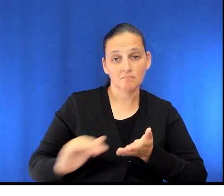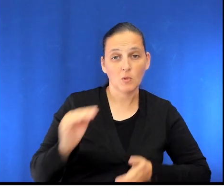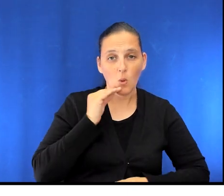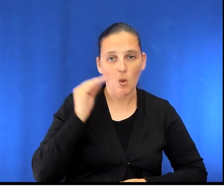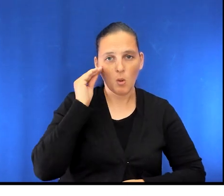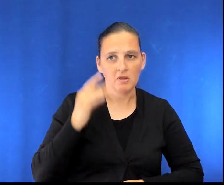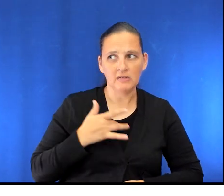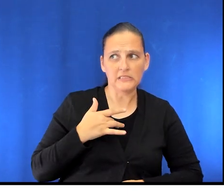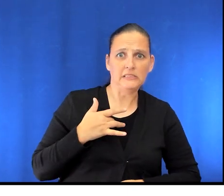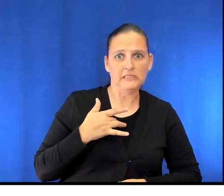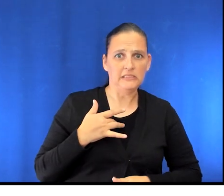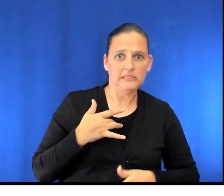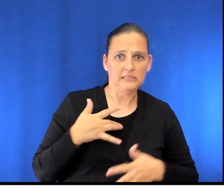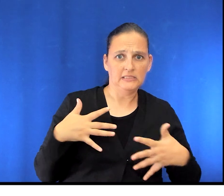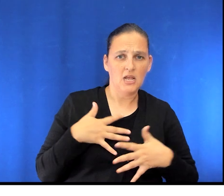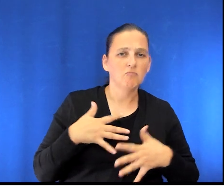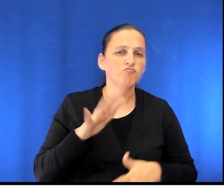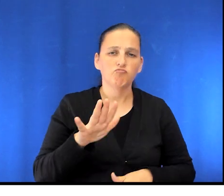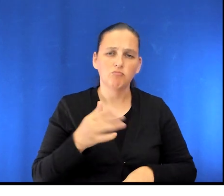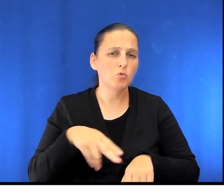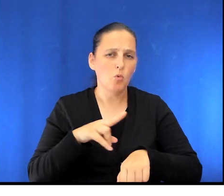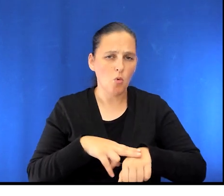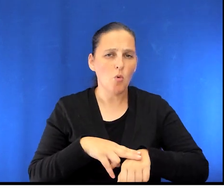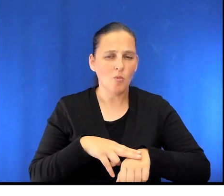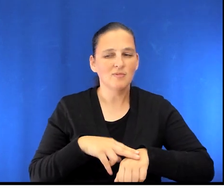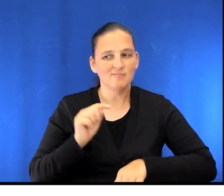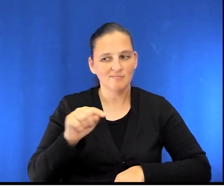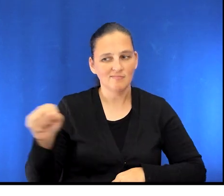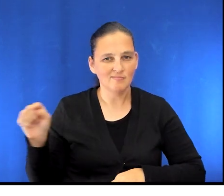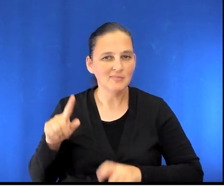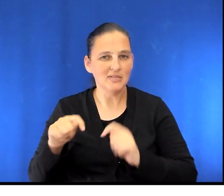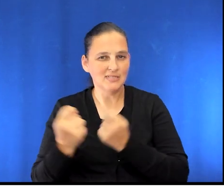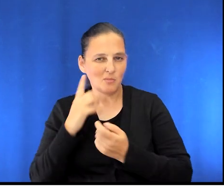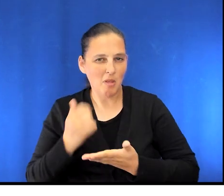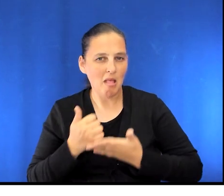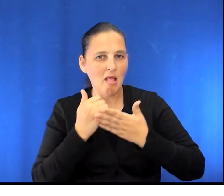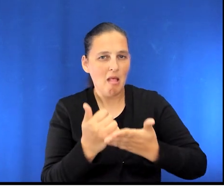This is normal. We have a number of people on the team to help address your concerns and prepare you to go home.